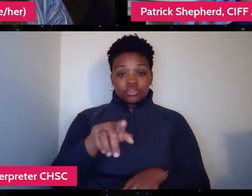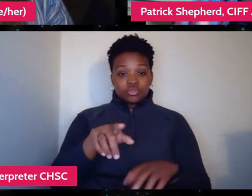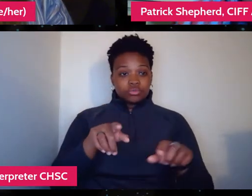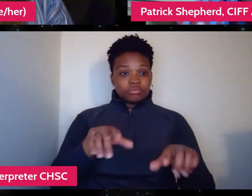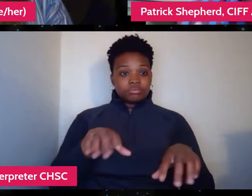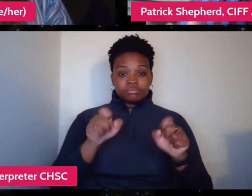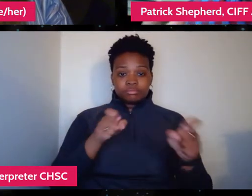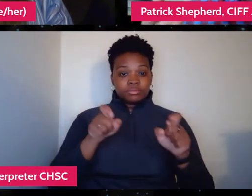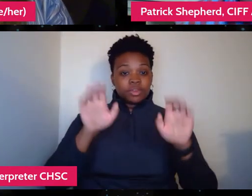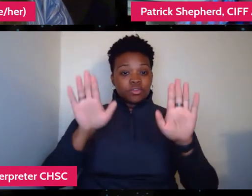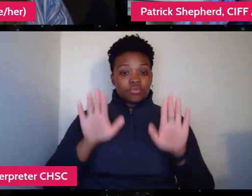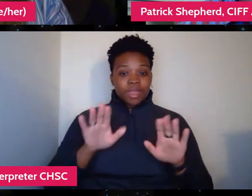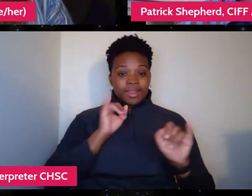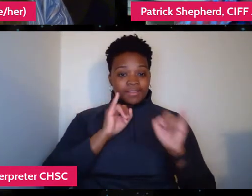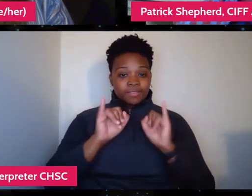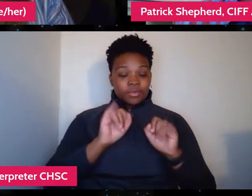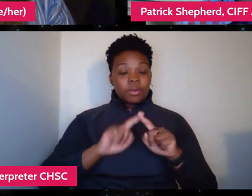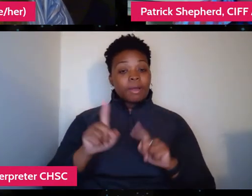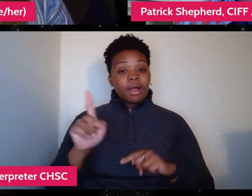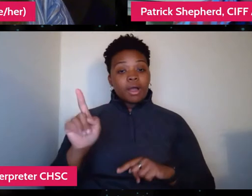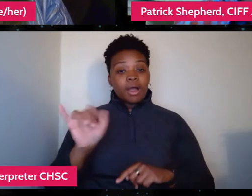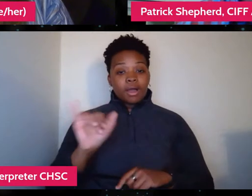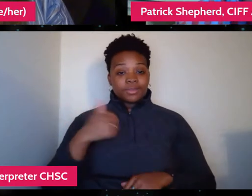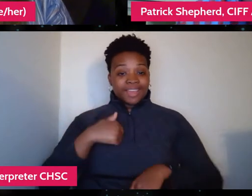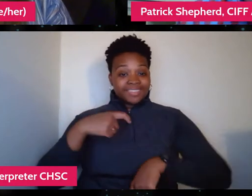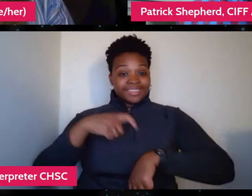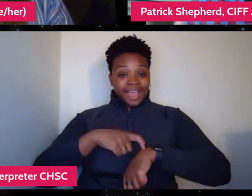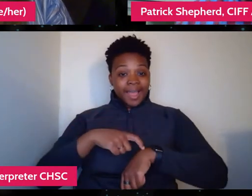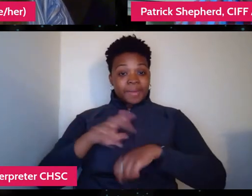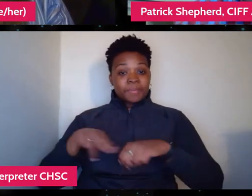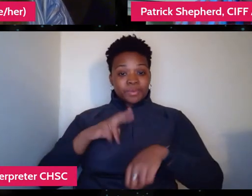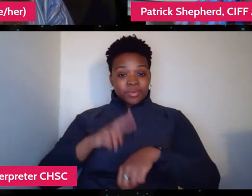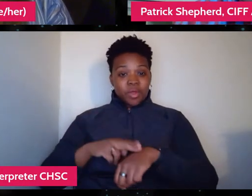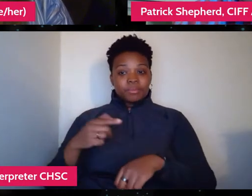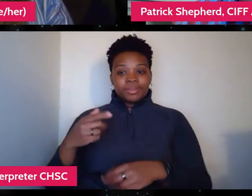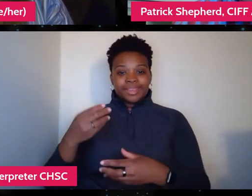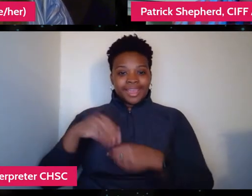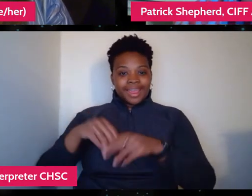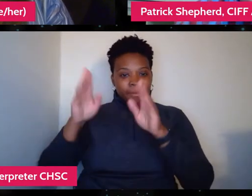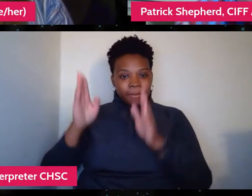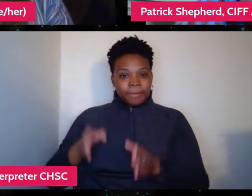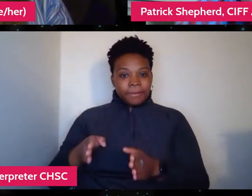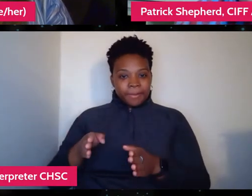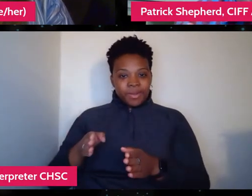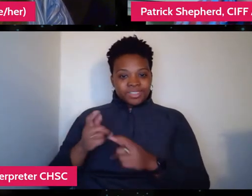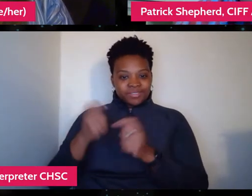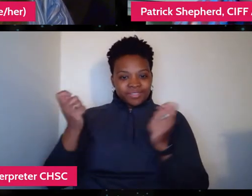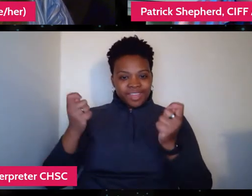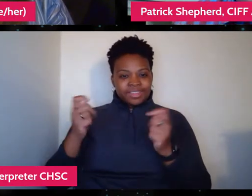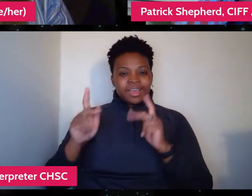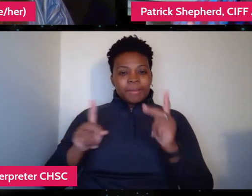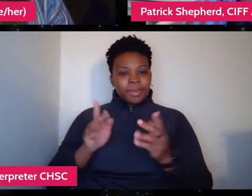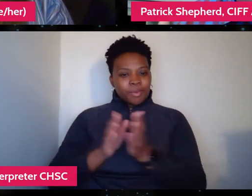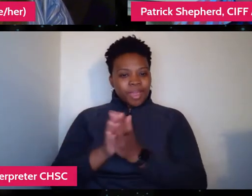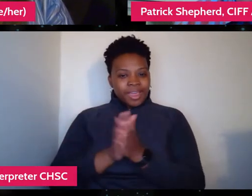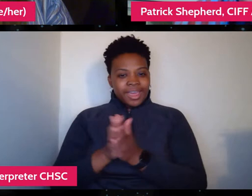but you also had the time to do that because normally when we're in the in-person festival people are kind of anxious to get over to the party,